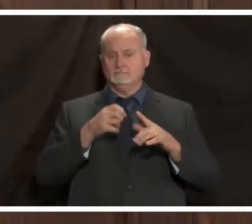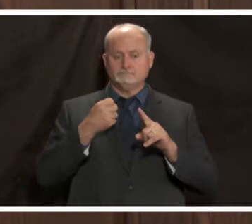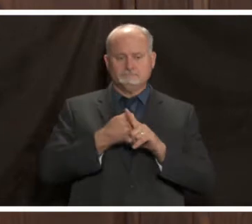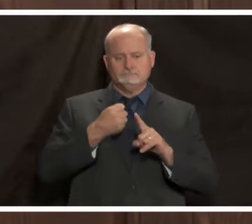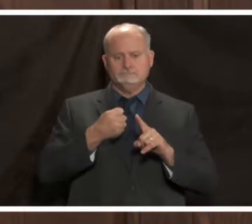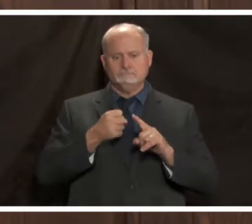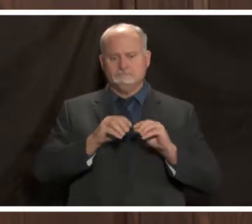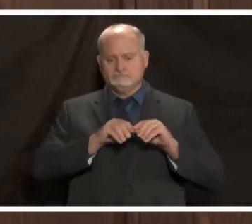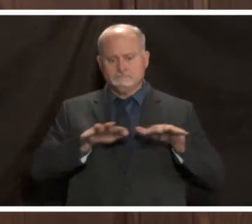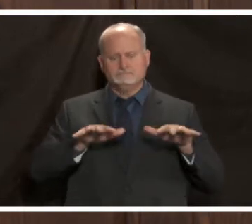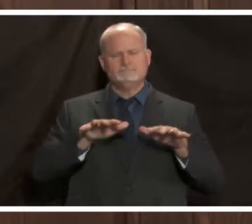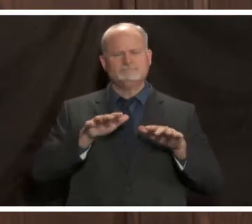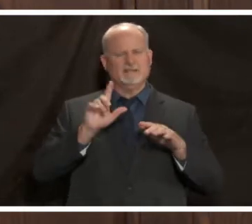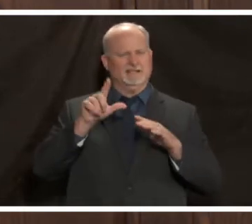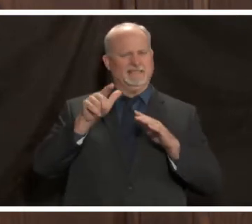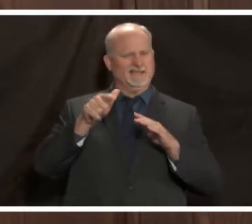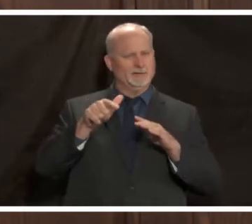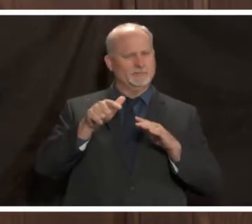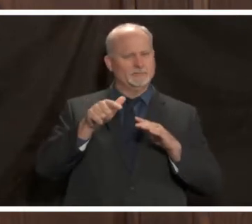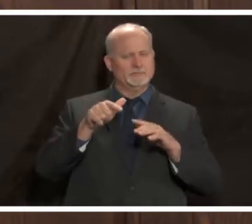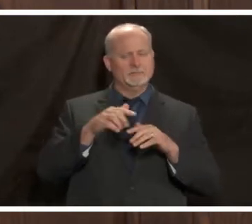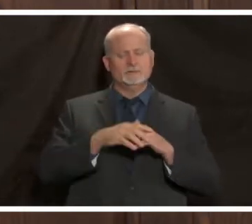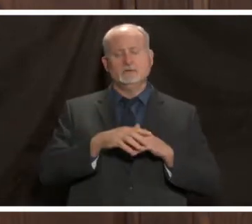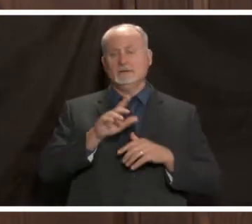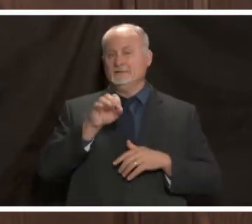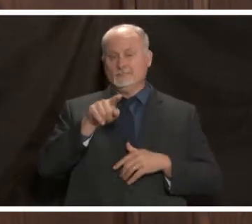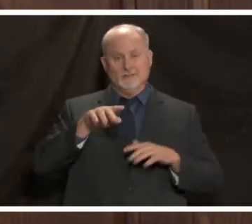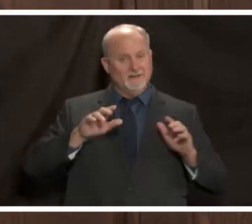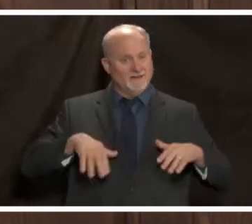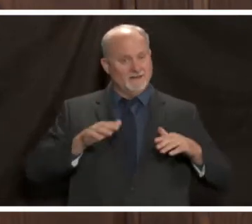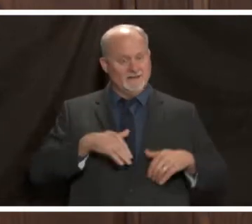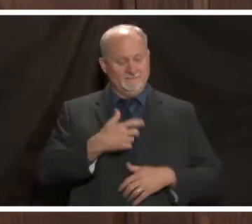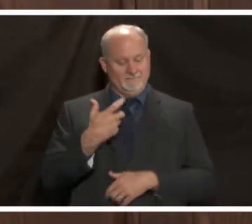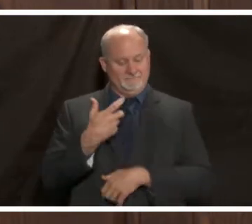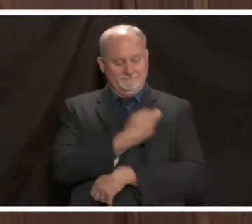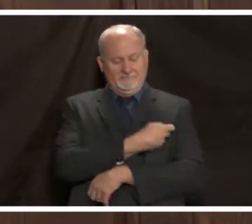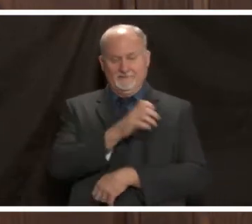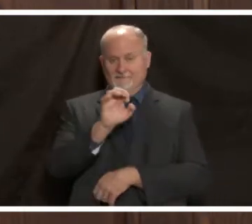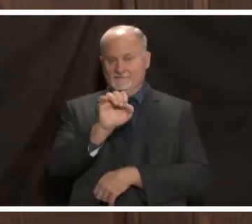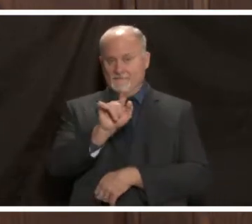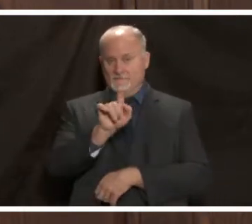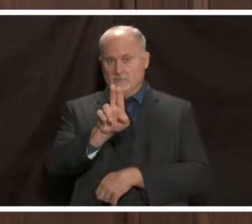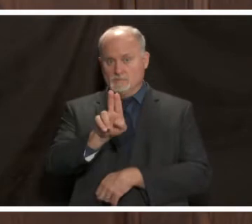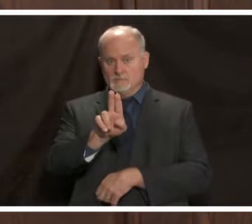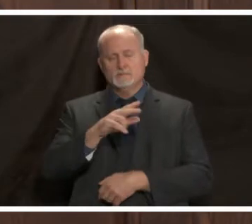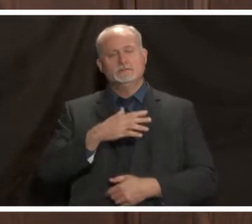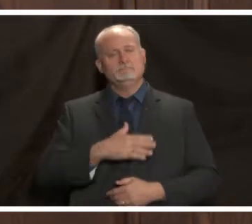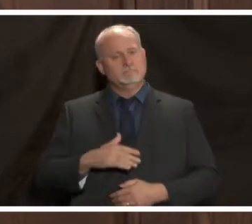reminder to everyone if you have not received your flu vaccine please go ahead and get that